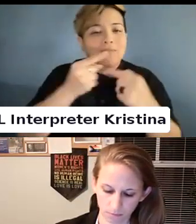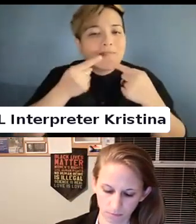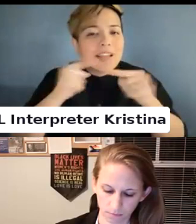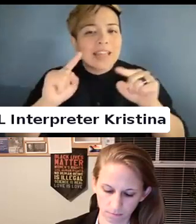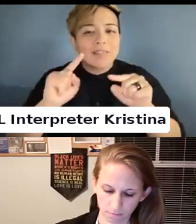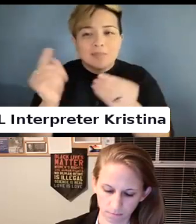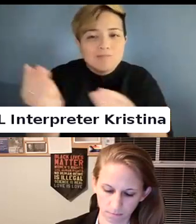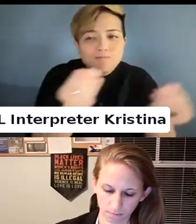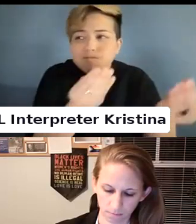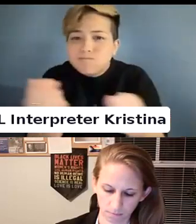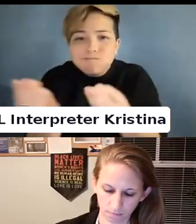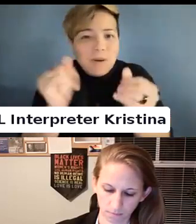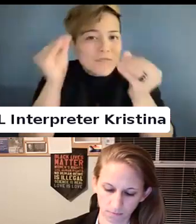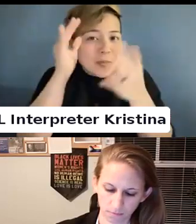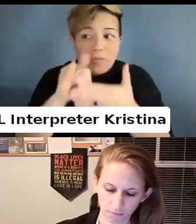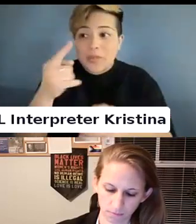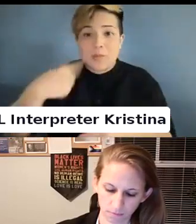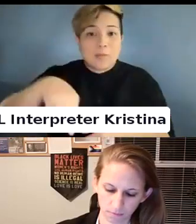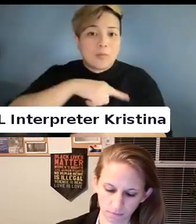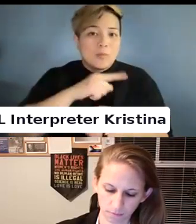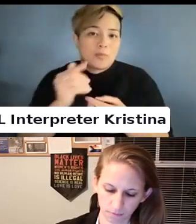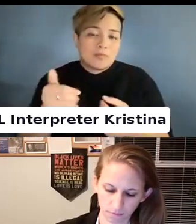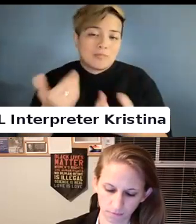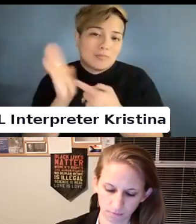the information we are presenting to all people.